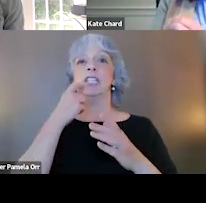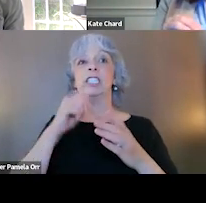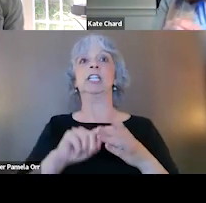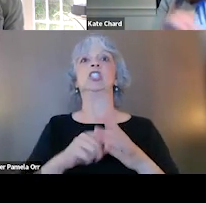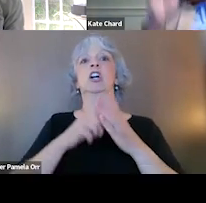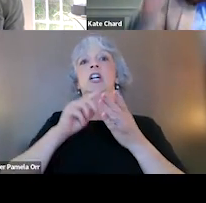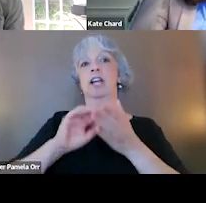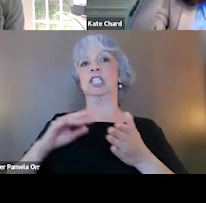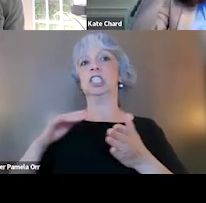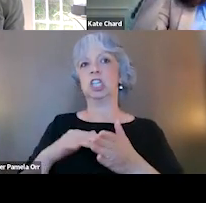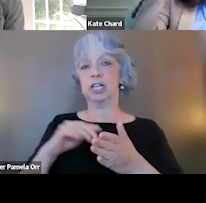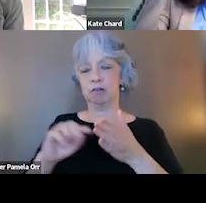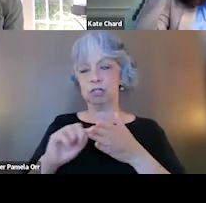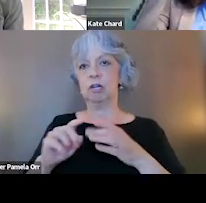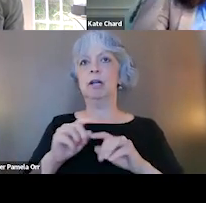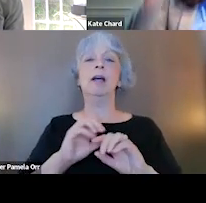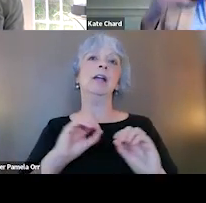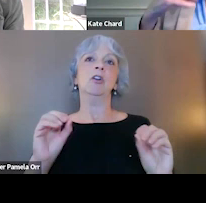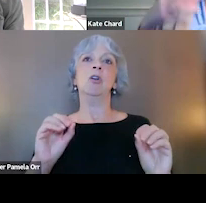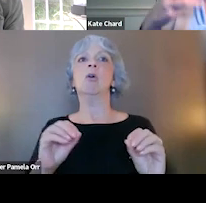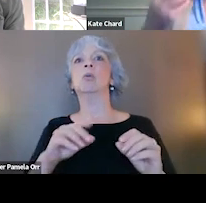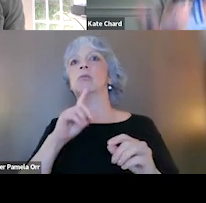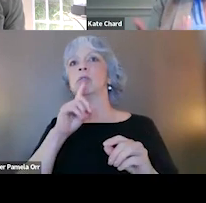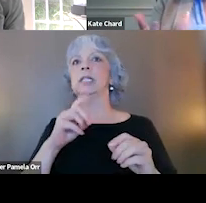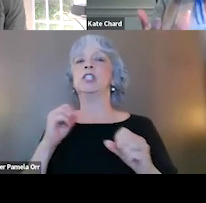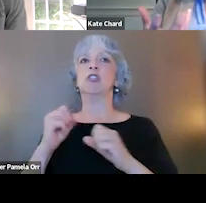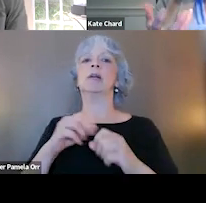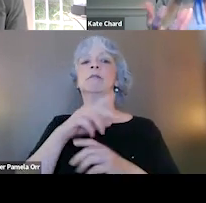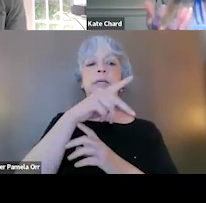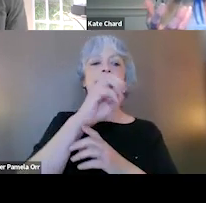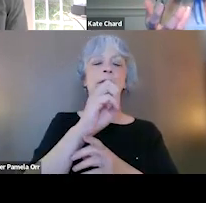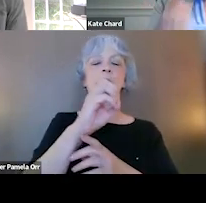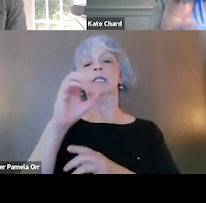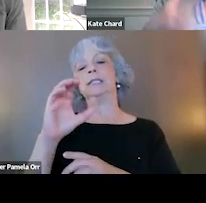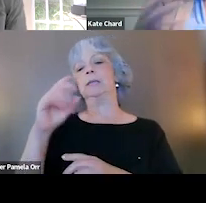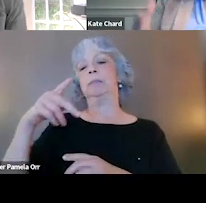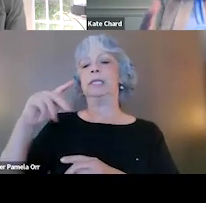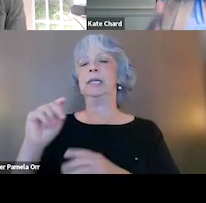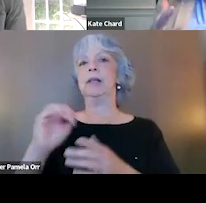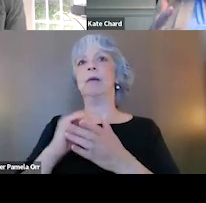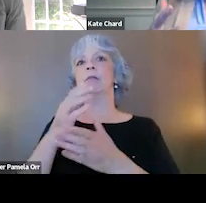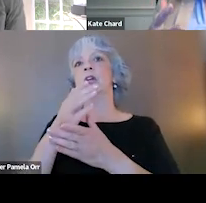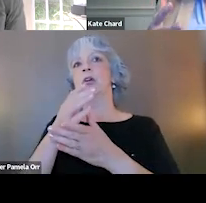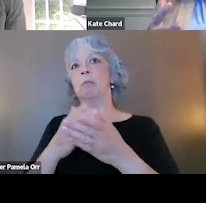nor has it had a solid head-to-head against PE or CPT that was powered for enough effect size difference.